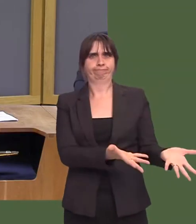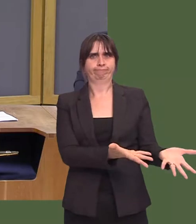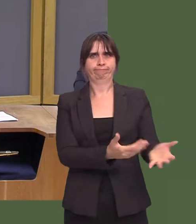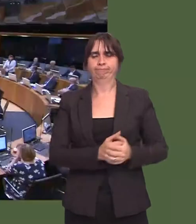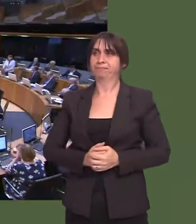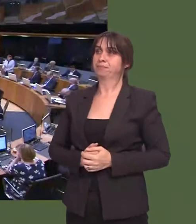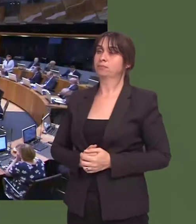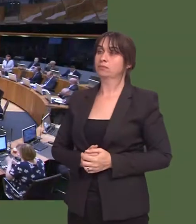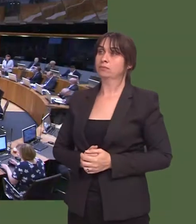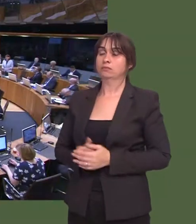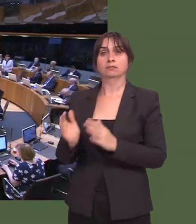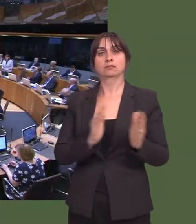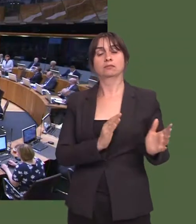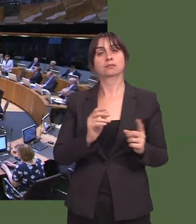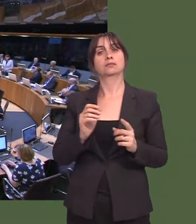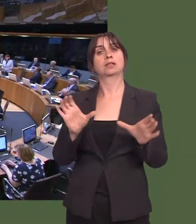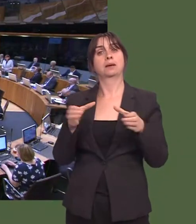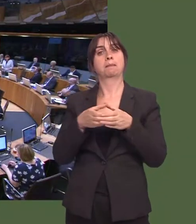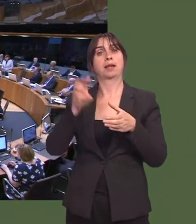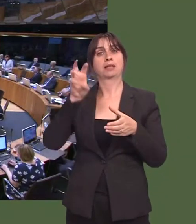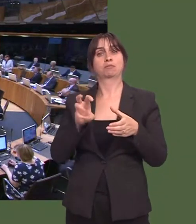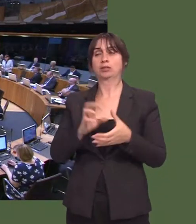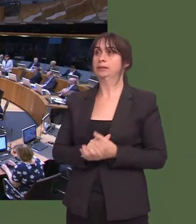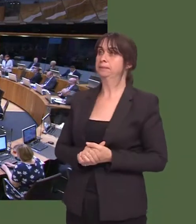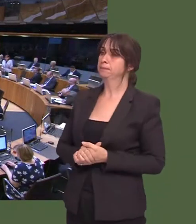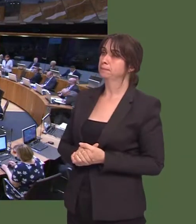Leanne Wood: First Minister, the NHS is our most cherished public service.